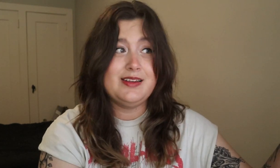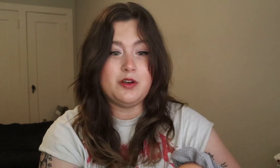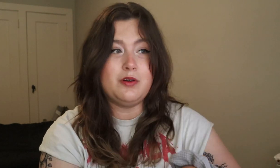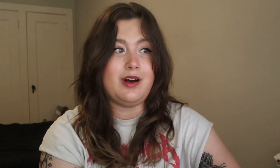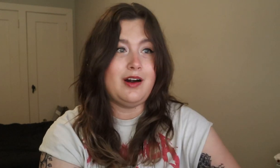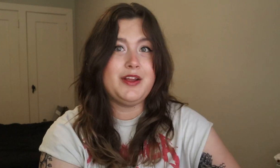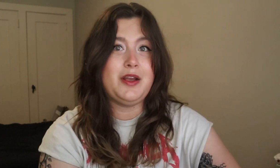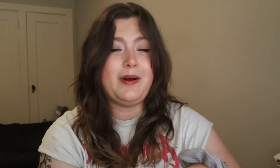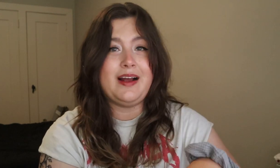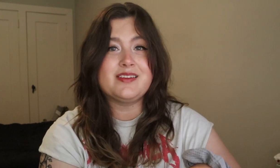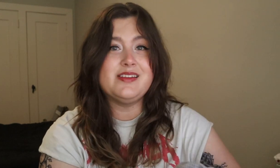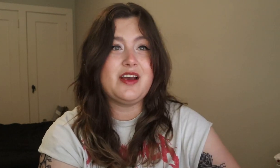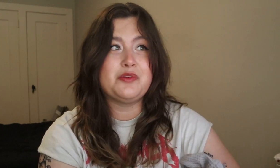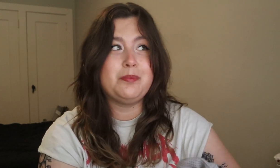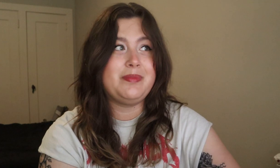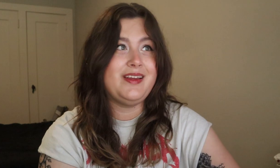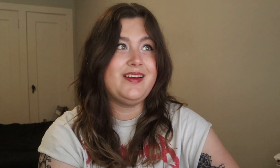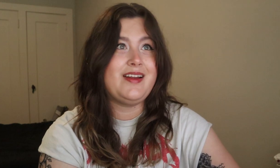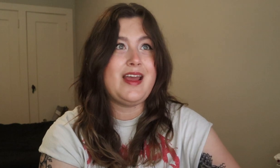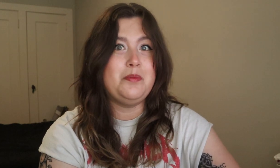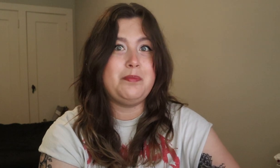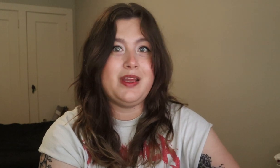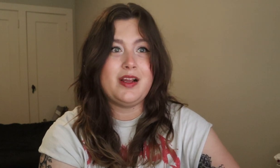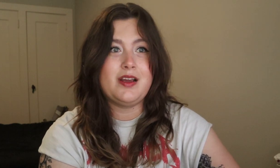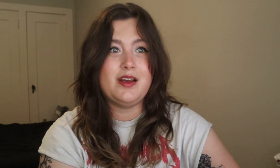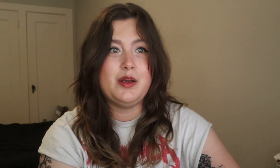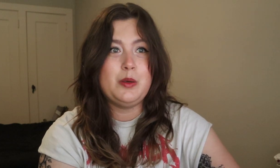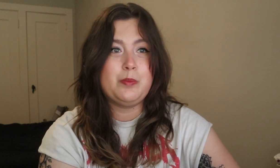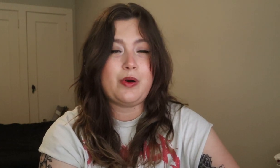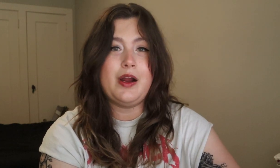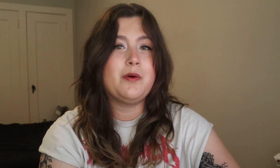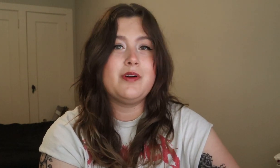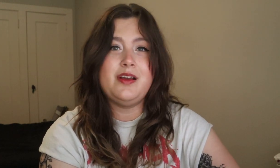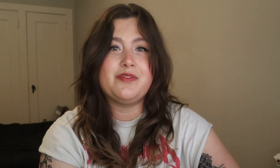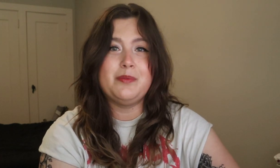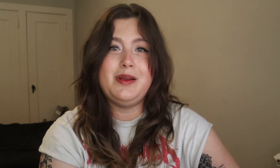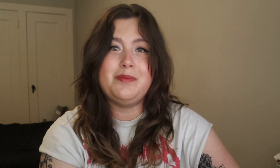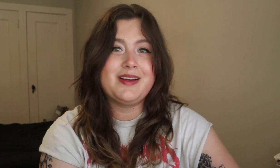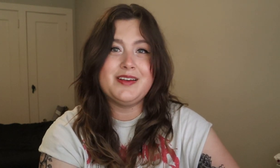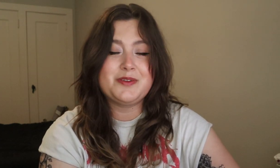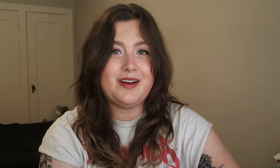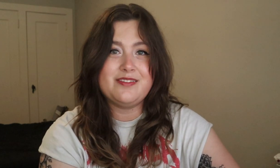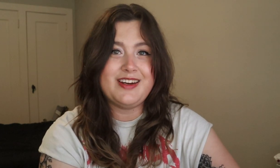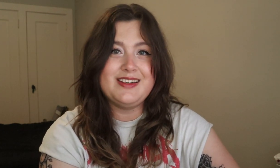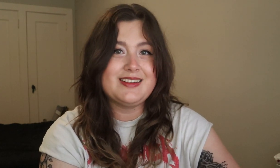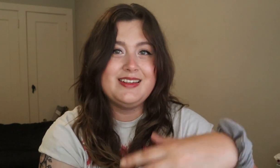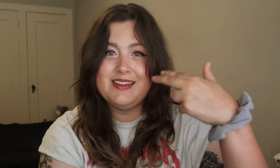So audio has never been a big priority for me because quite frankly,